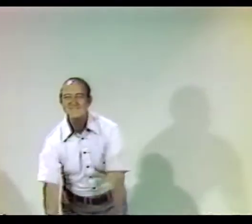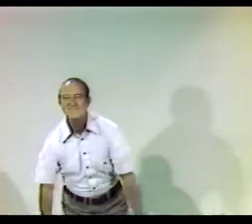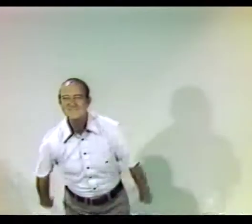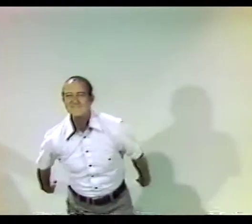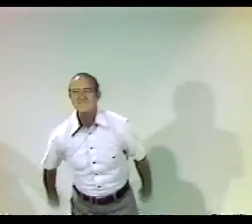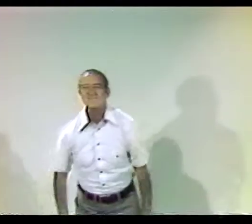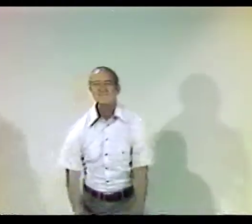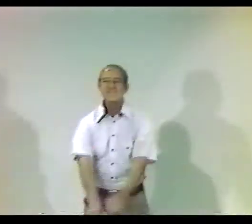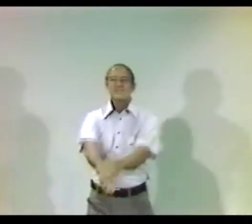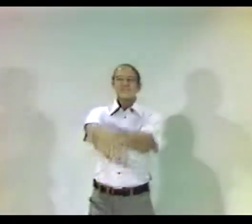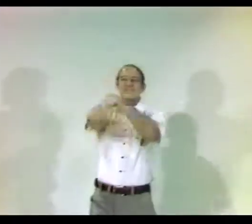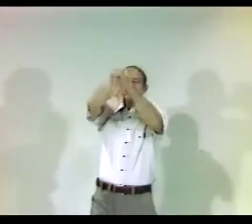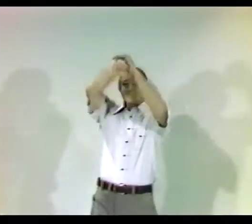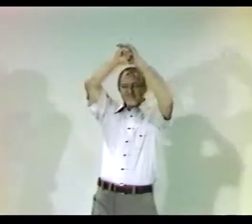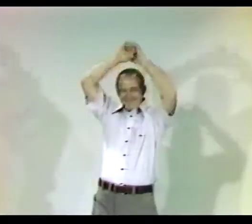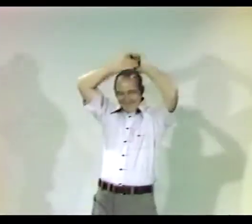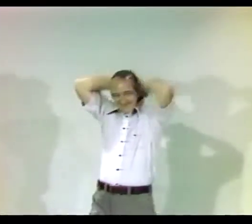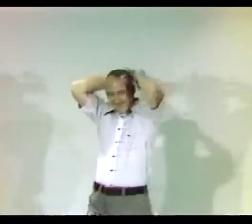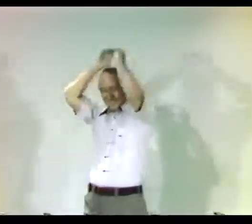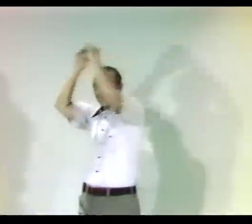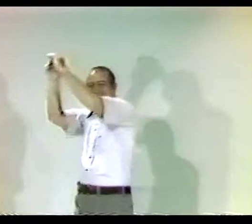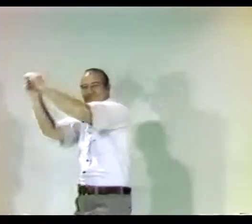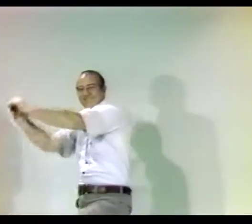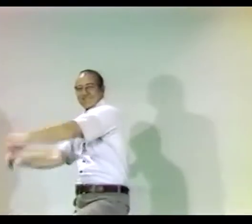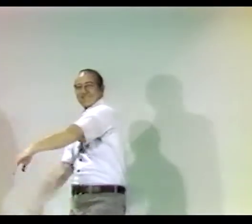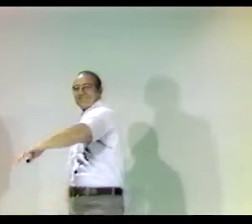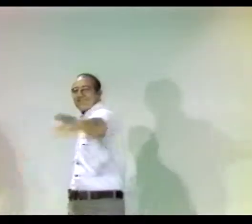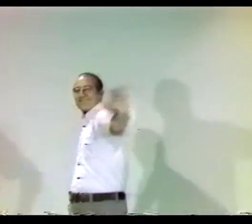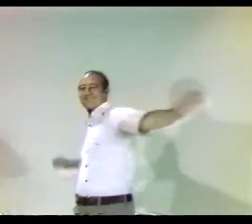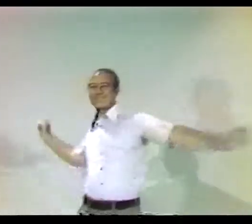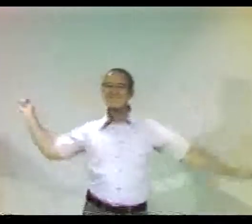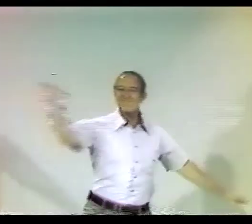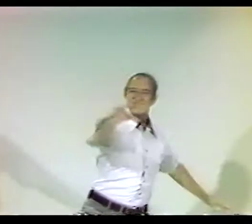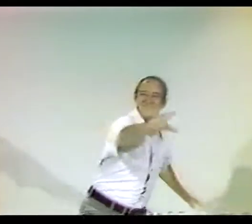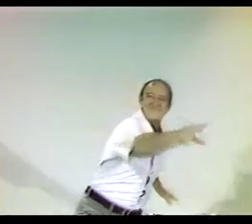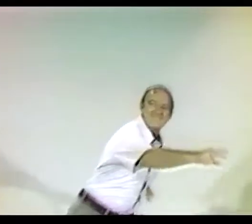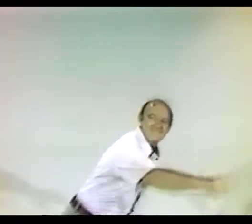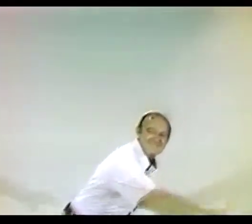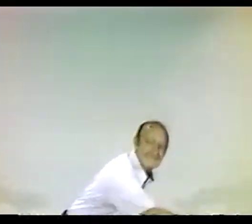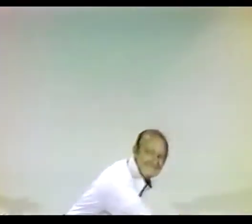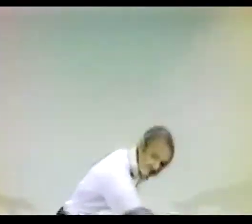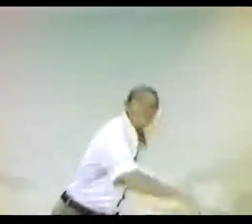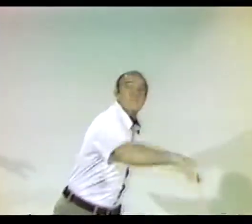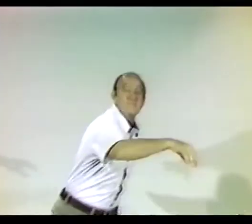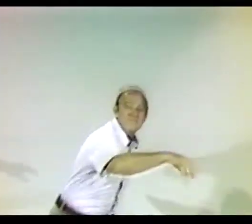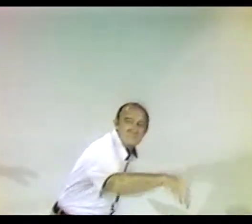AND THE PITCHER WINDS UP AND LETS THE BALL RIP.